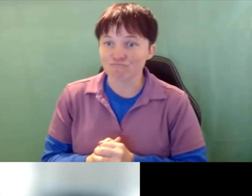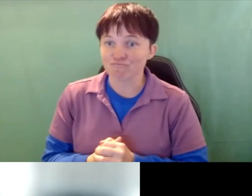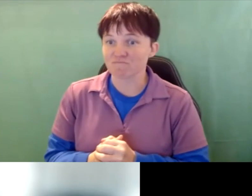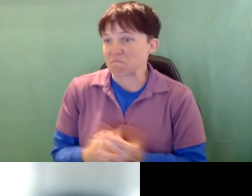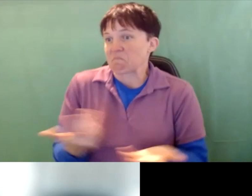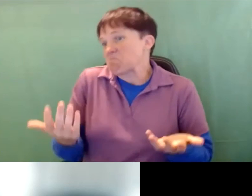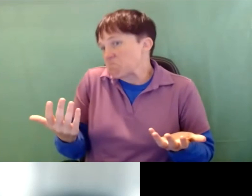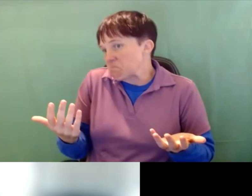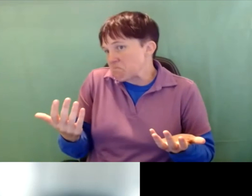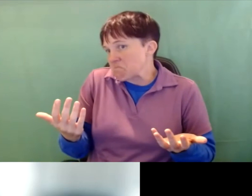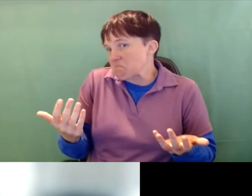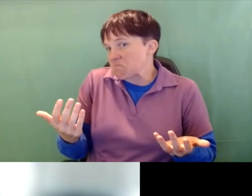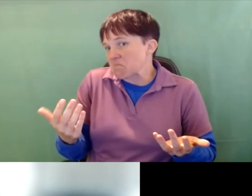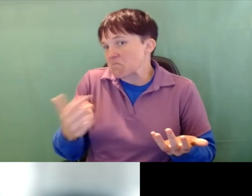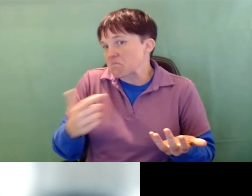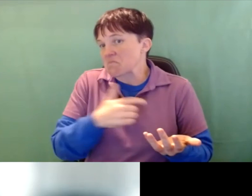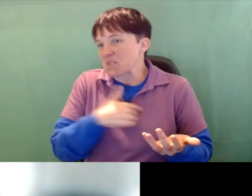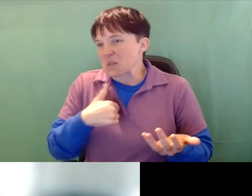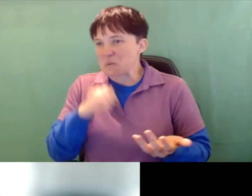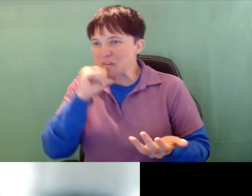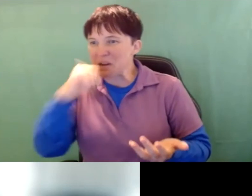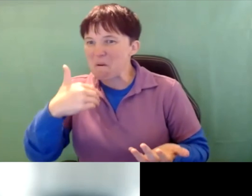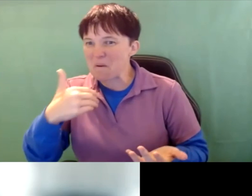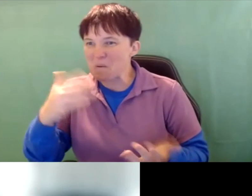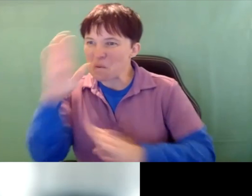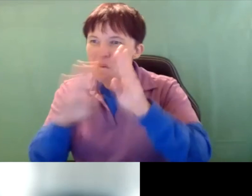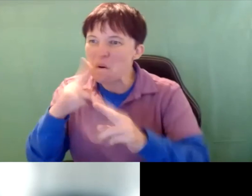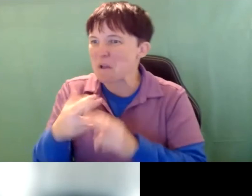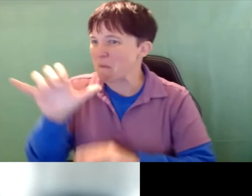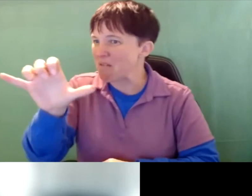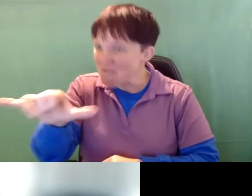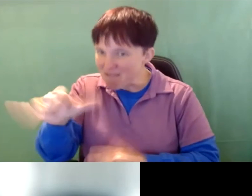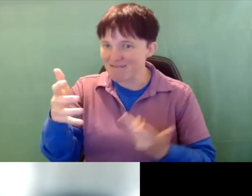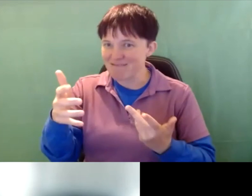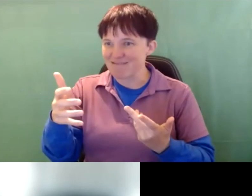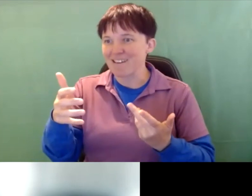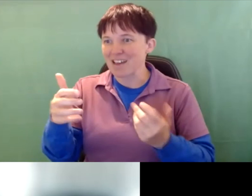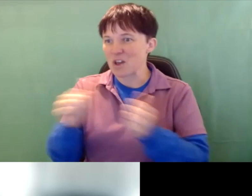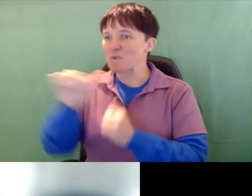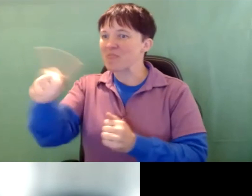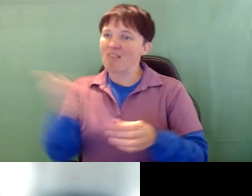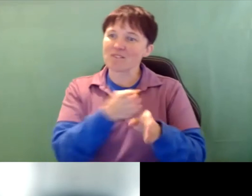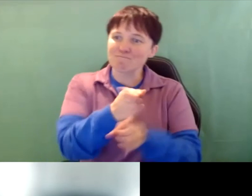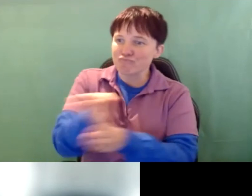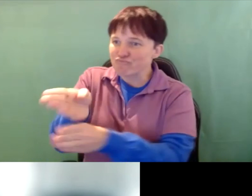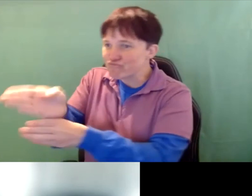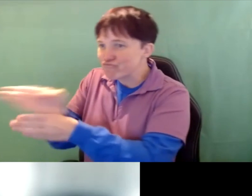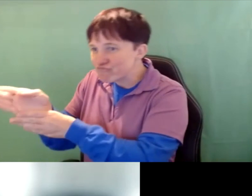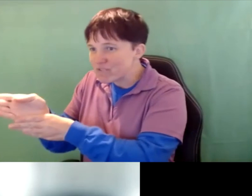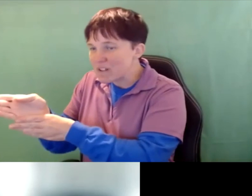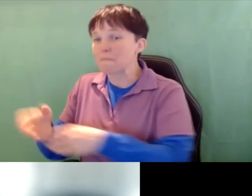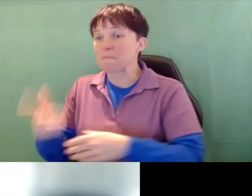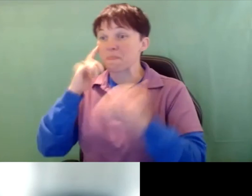And we don't we don't worry about that with these other areas because higher ed is the way